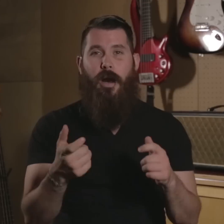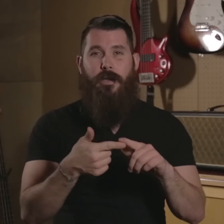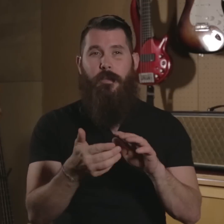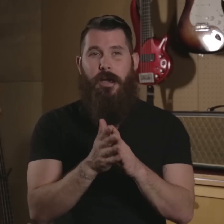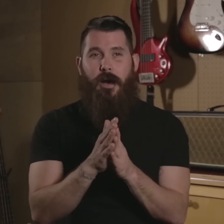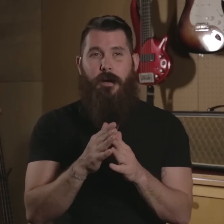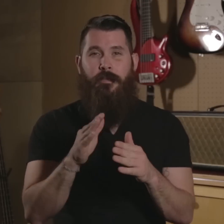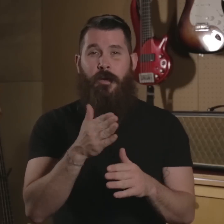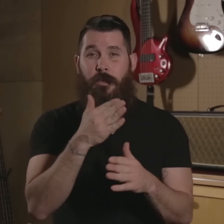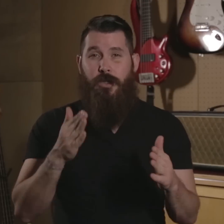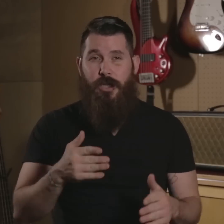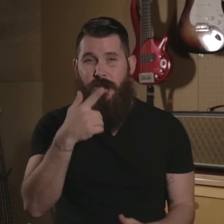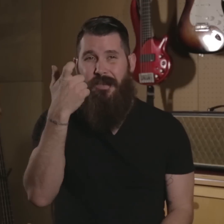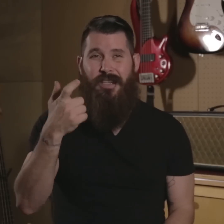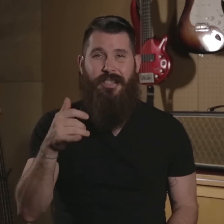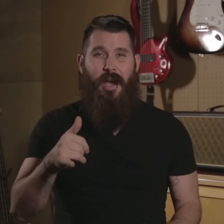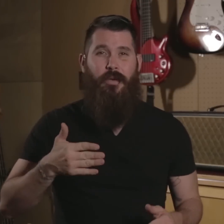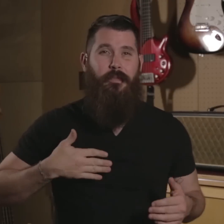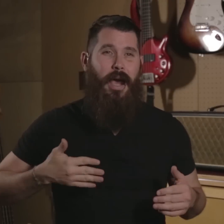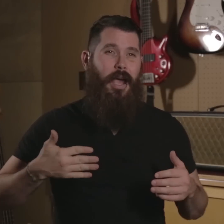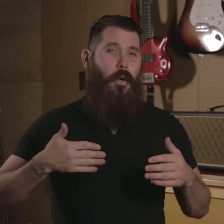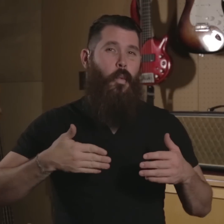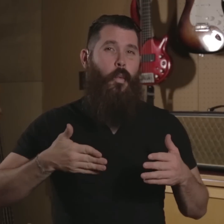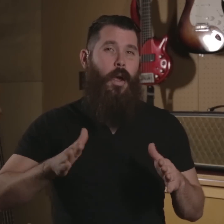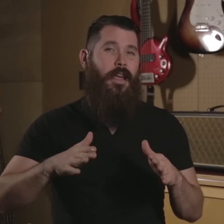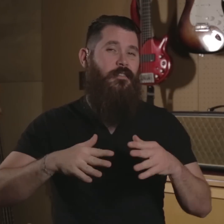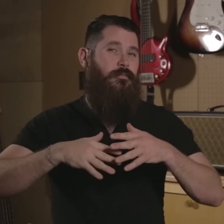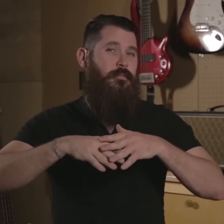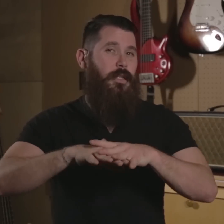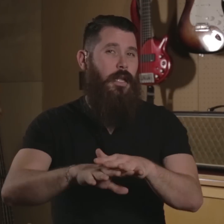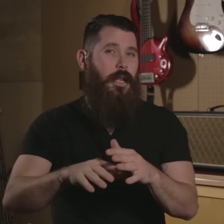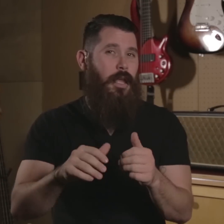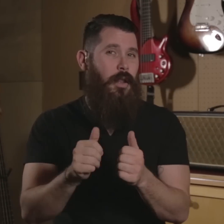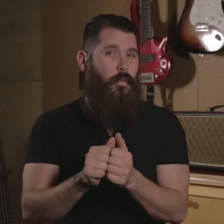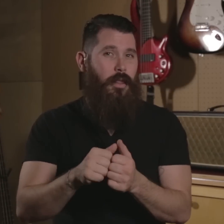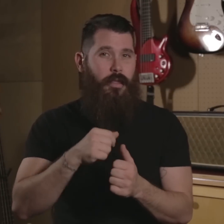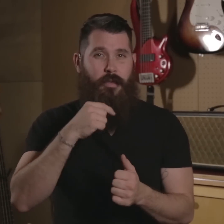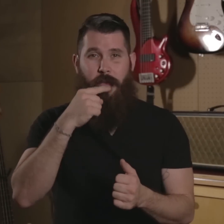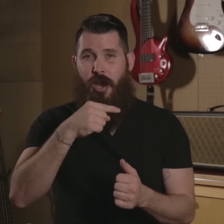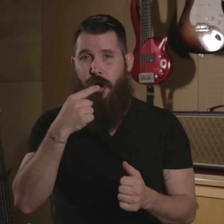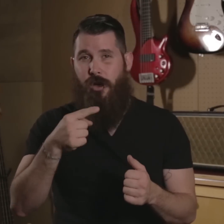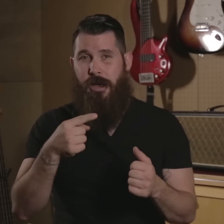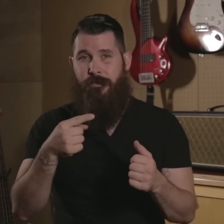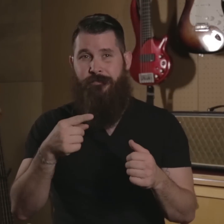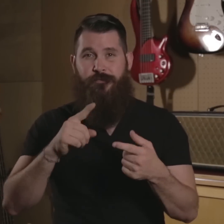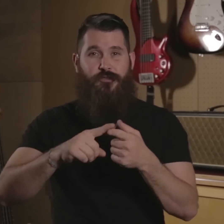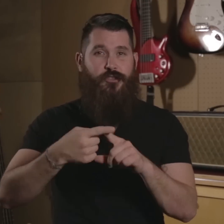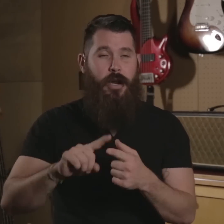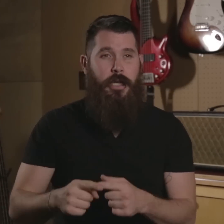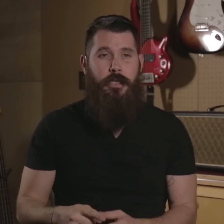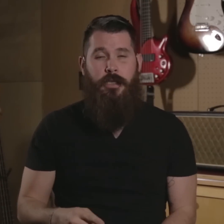I wanted to become a musician because that was my way of blending in with my hearing friends